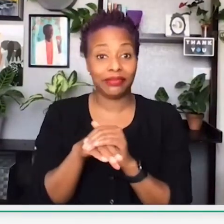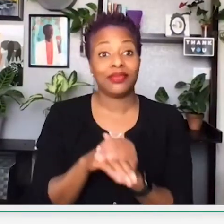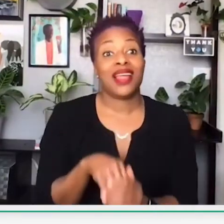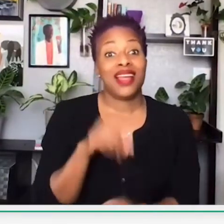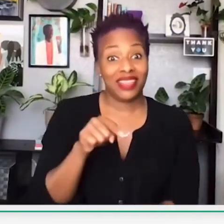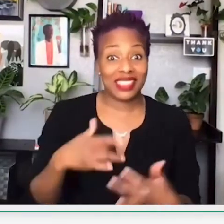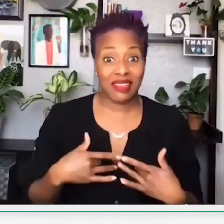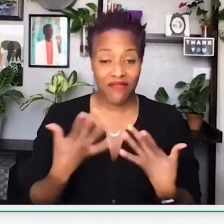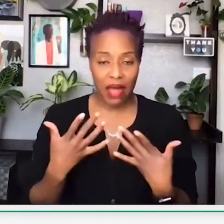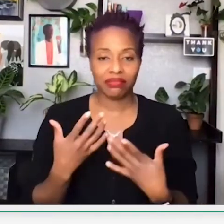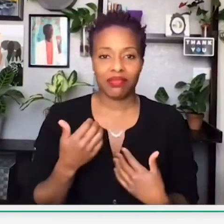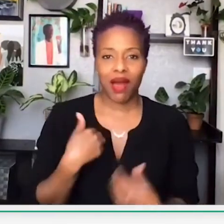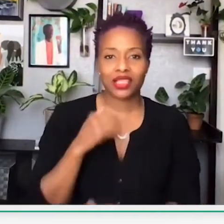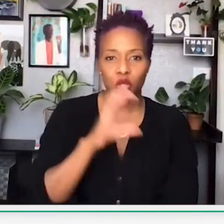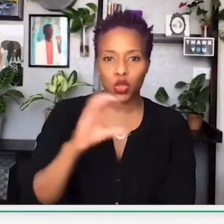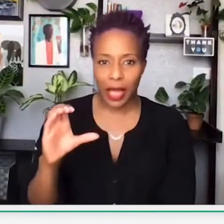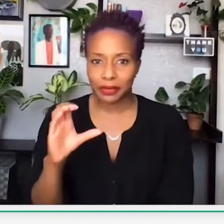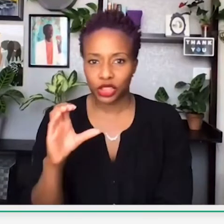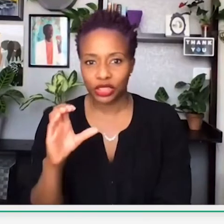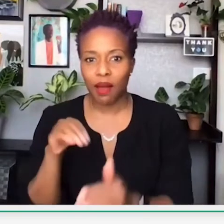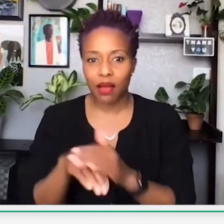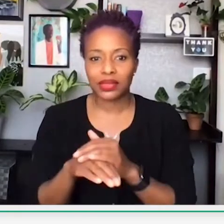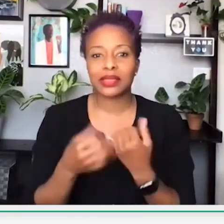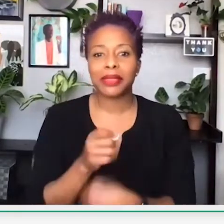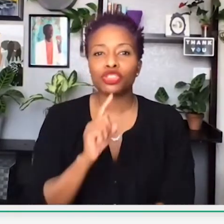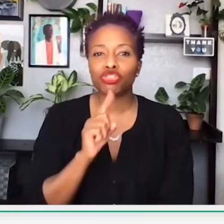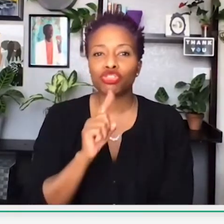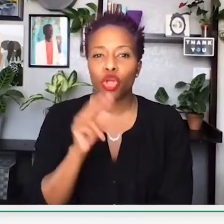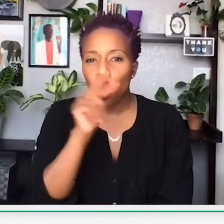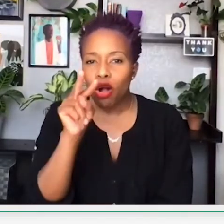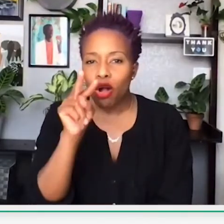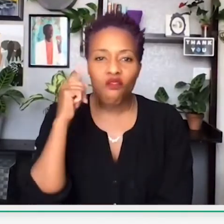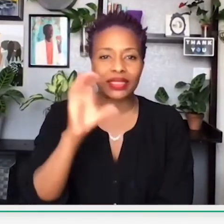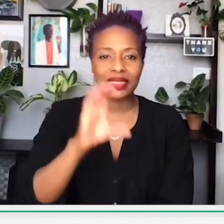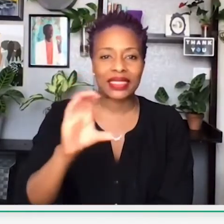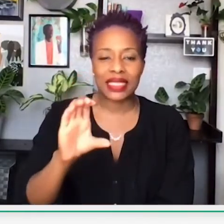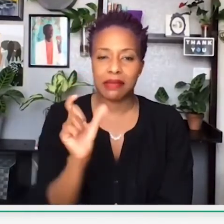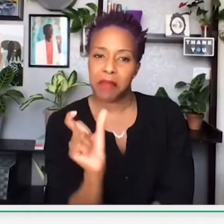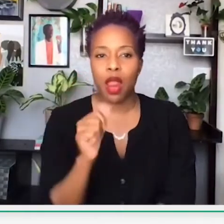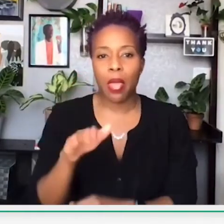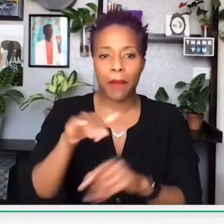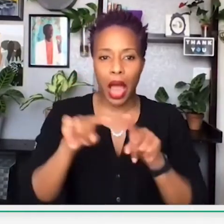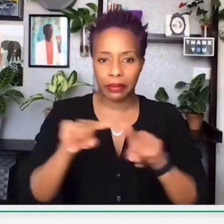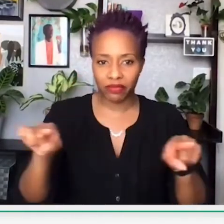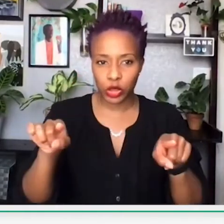I want to make sure that this event is Zoom accessible. We have closed captions. So if you can